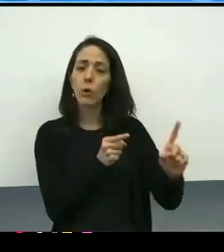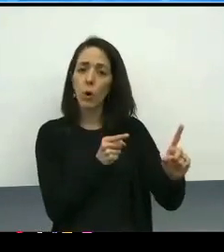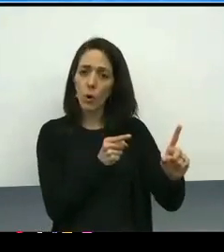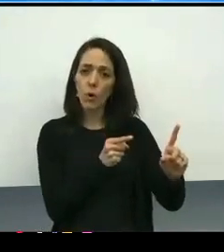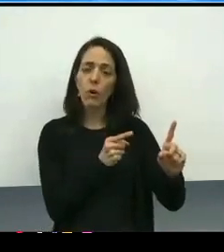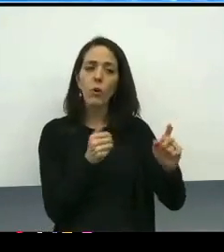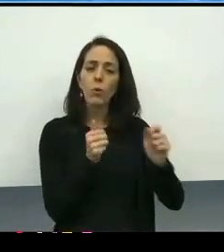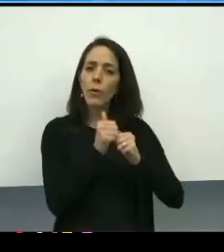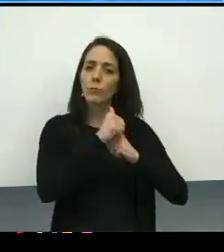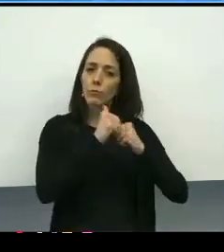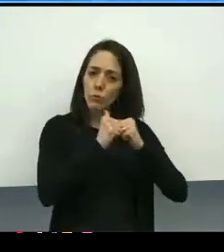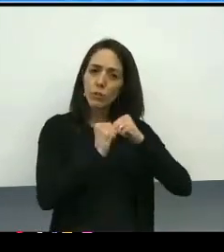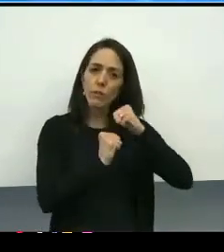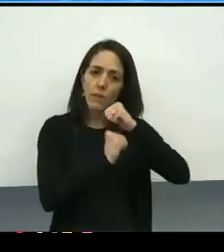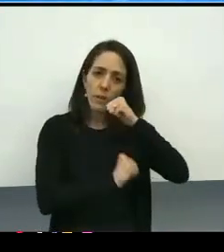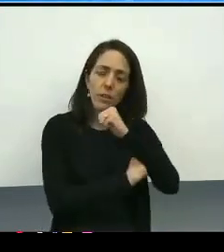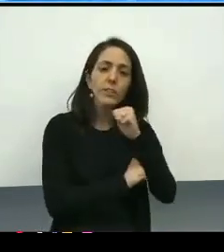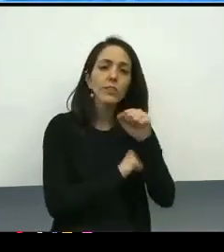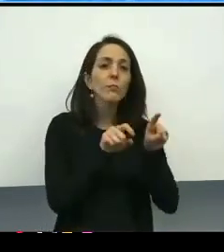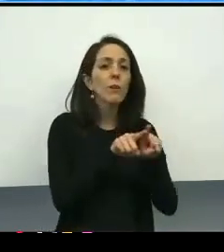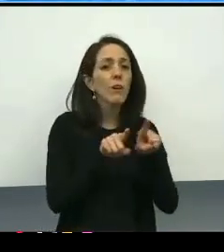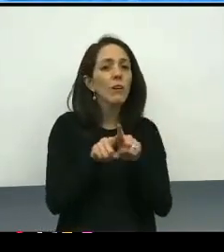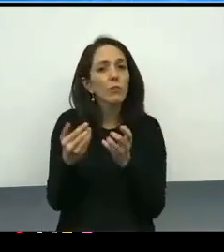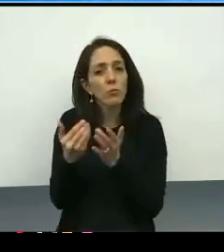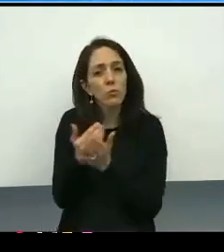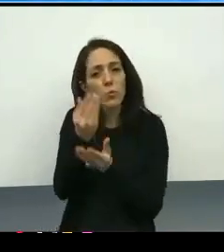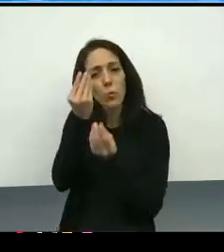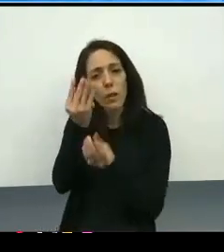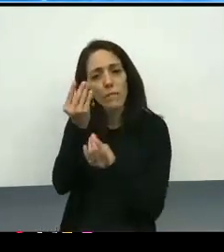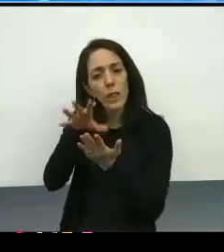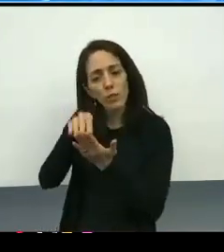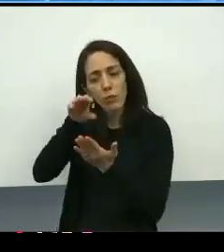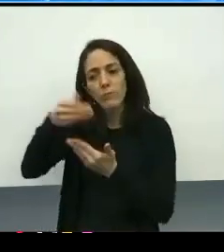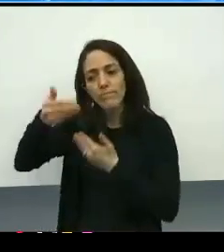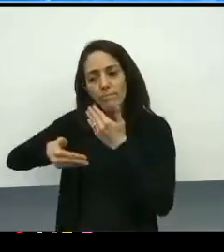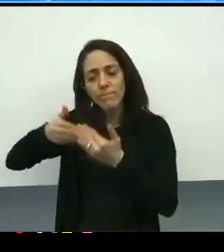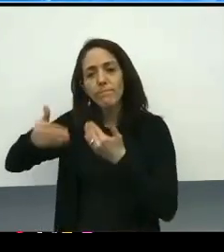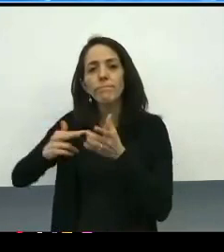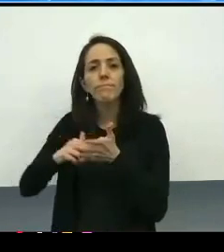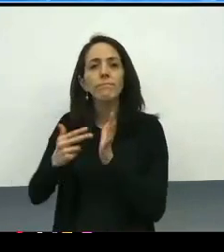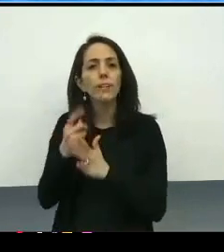as new data comes in, we make shifts accordingly, we create space for bidirectional exchange,